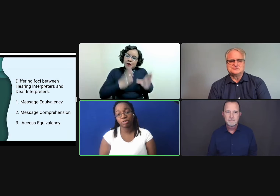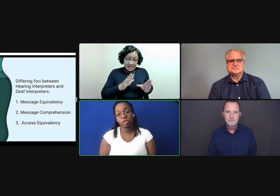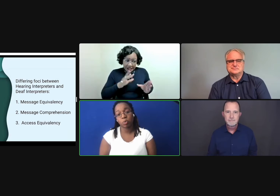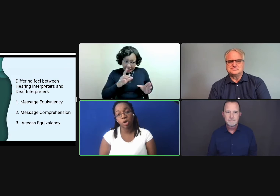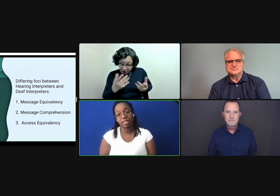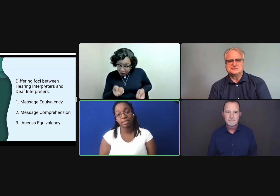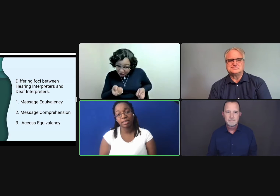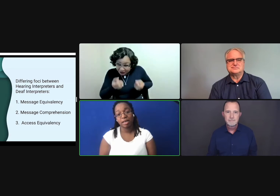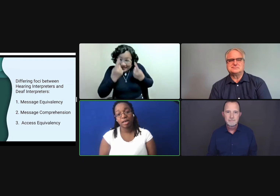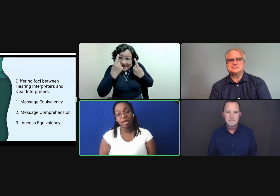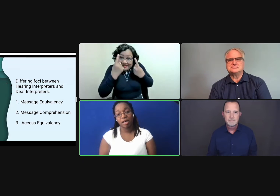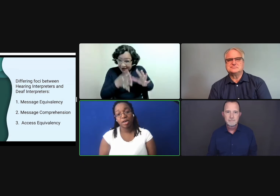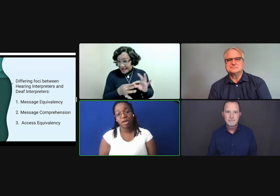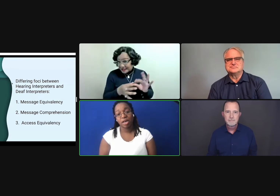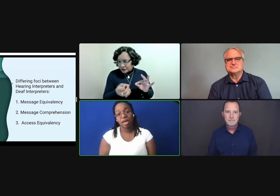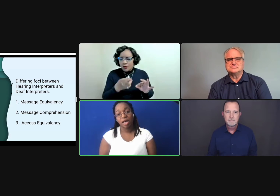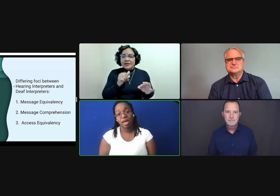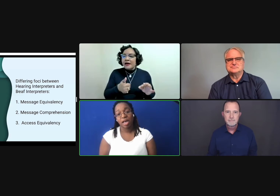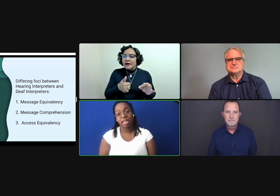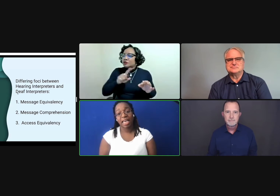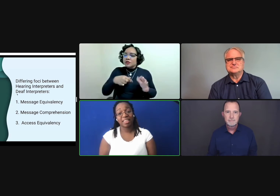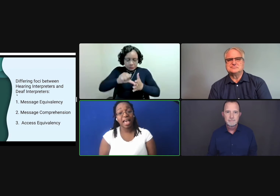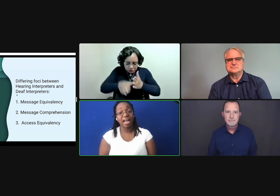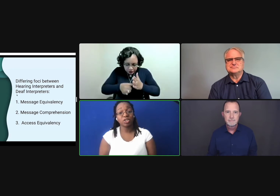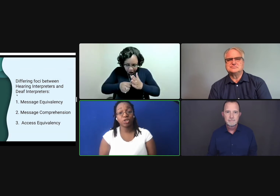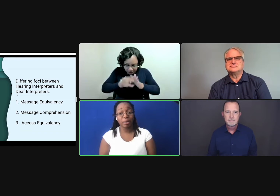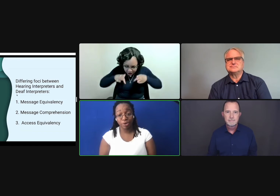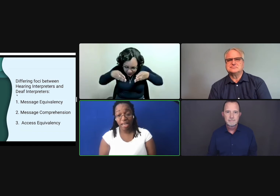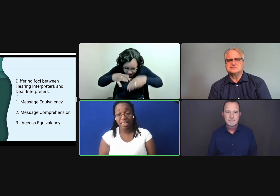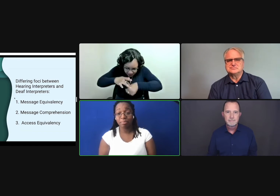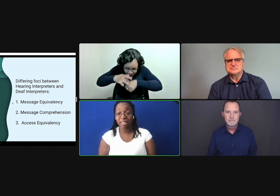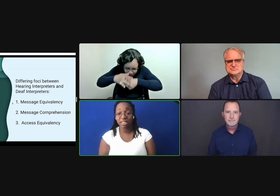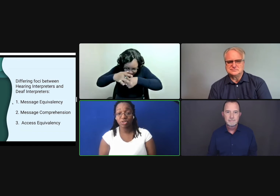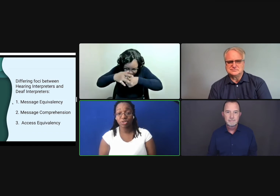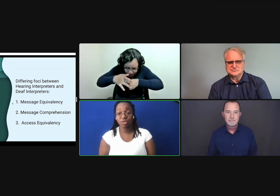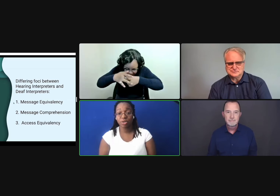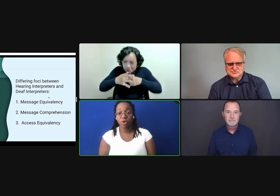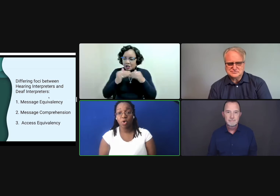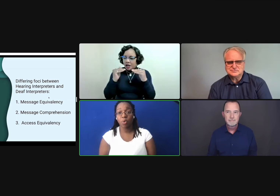experience was. Can they actually comprehend the message?